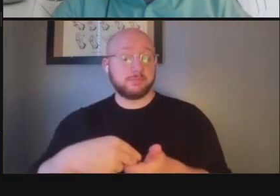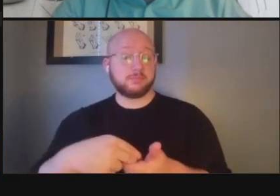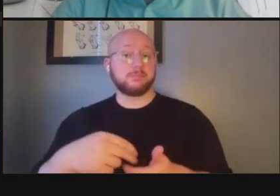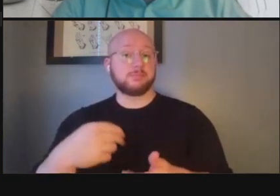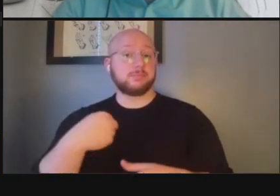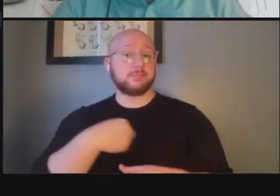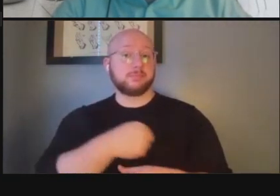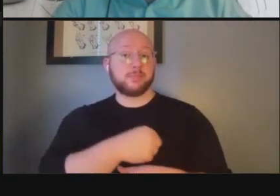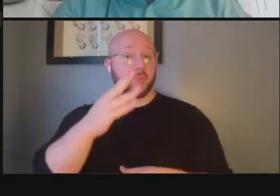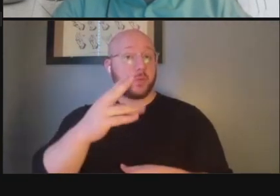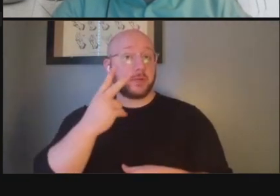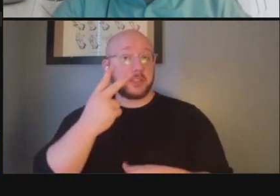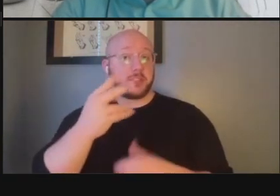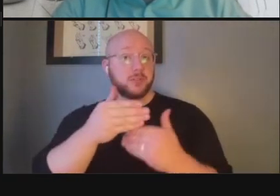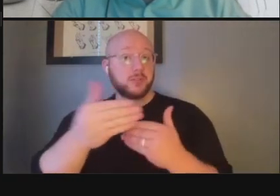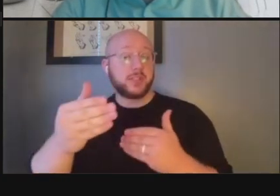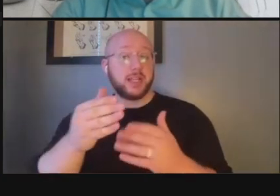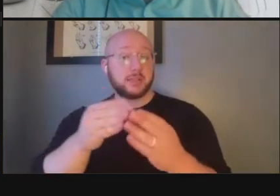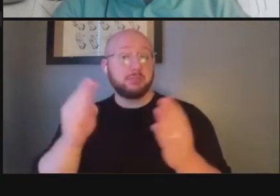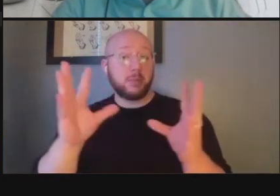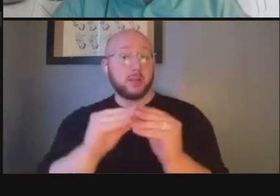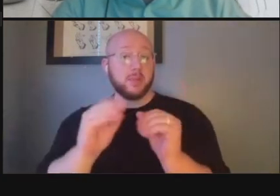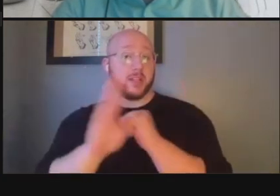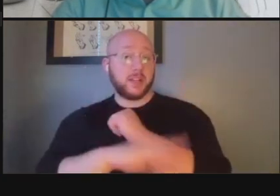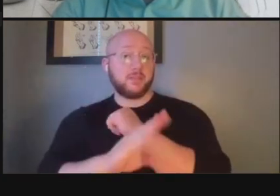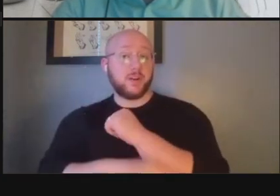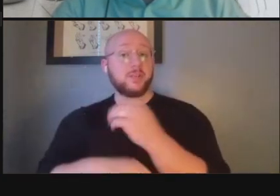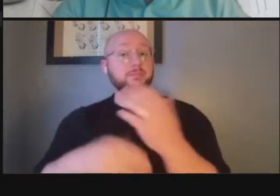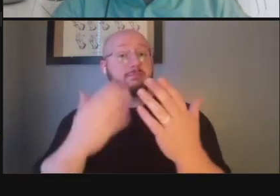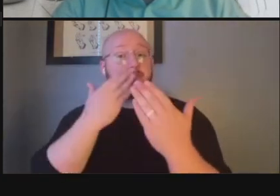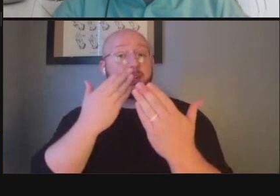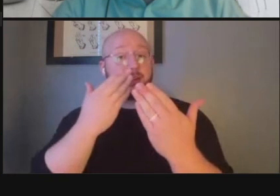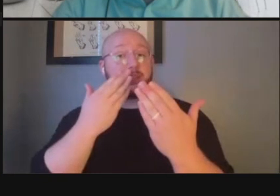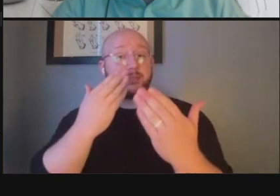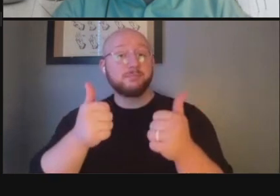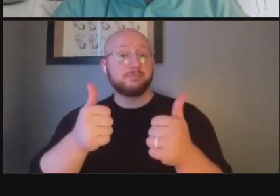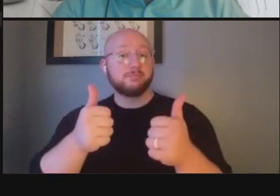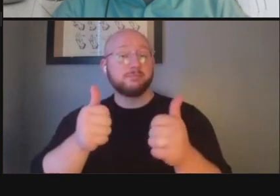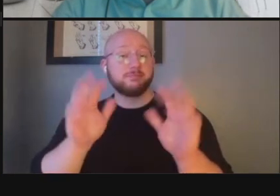we'll see you in our next public meeting in the fall thank you